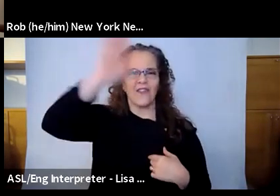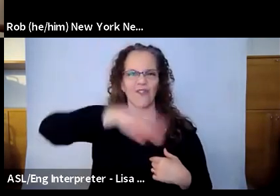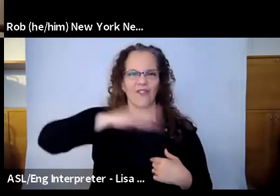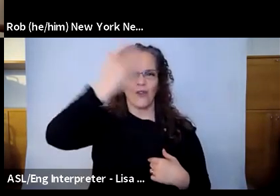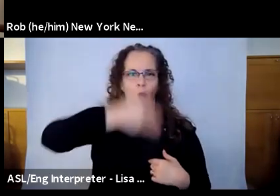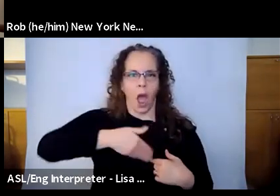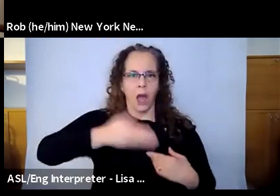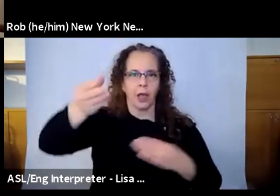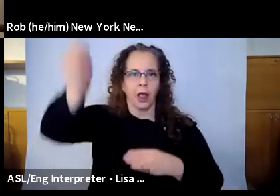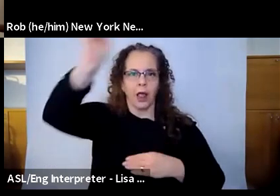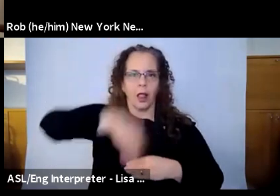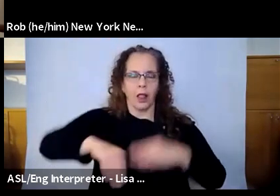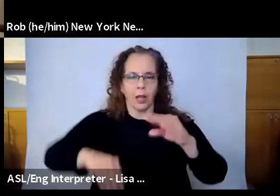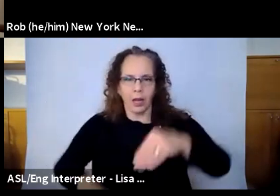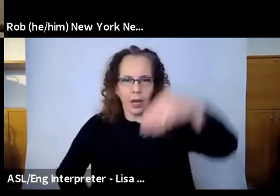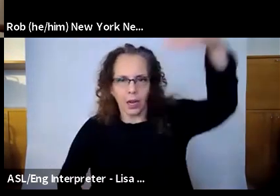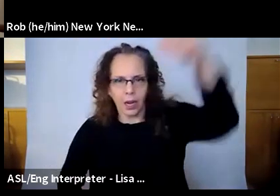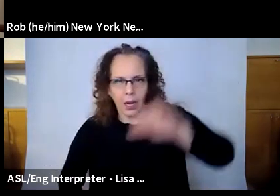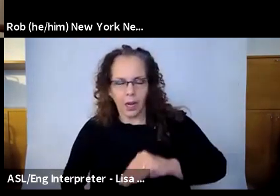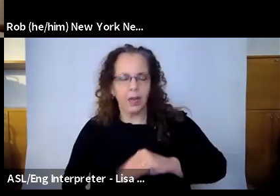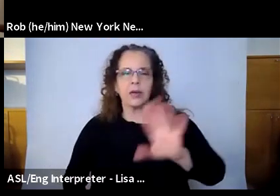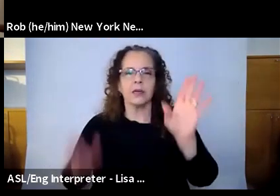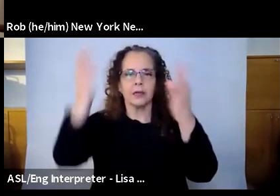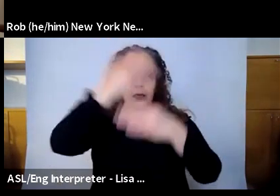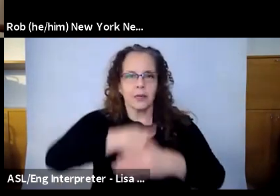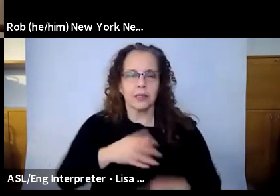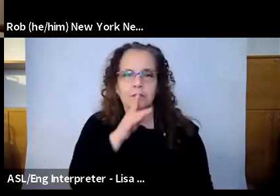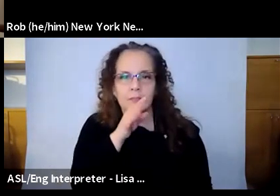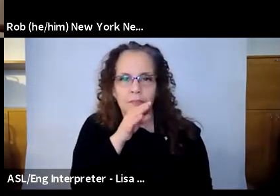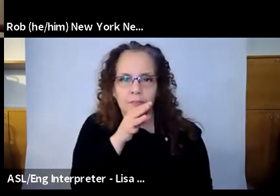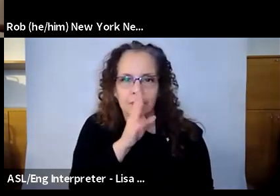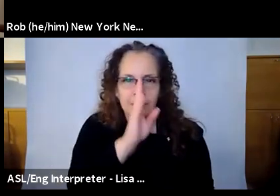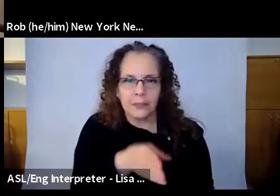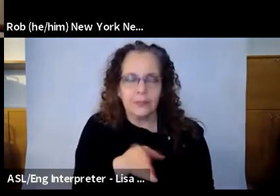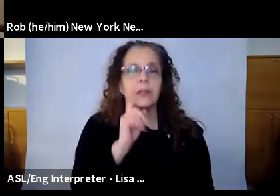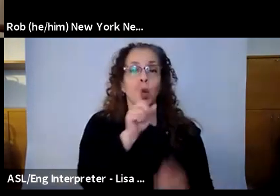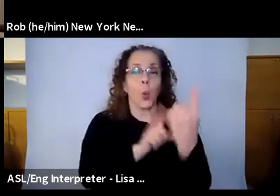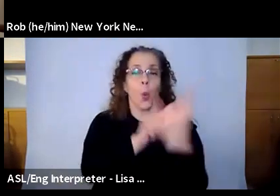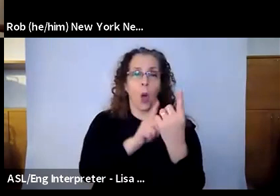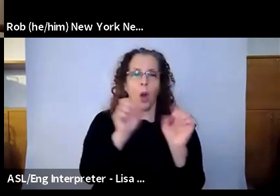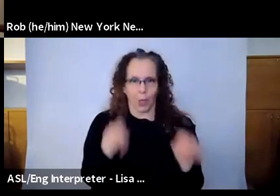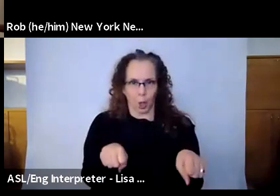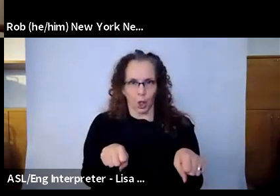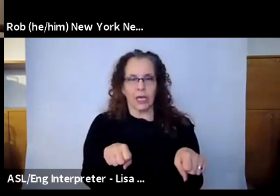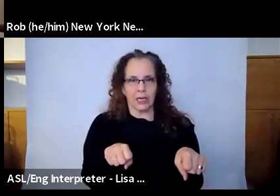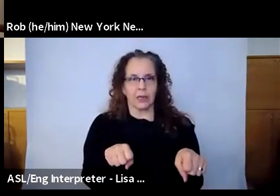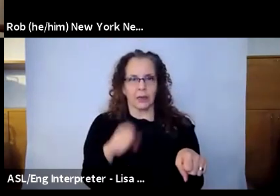plastic, and that was a way to, like, do some one on one exchange with the kids in the room. But yeah, I think it's